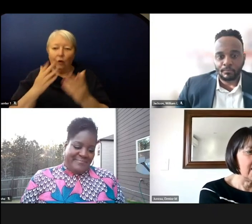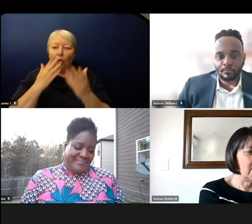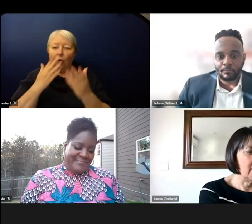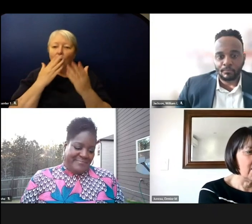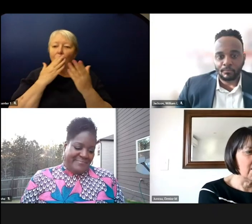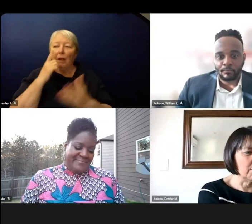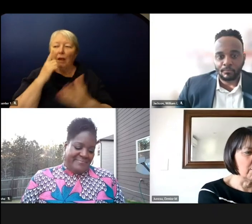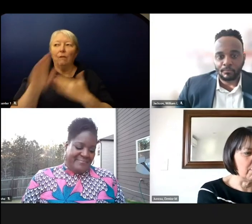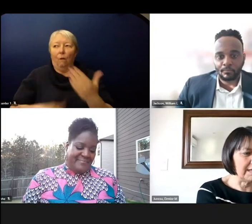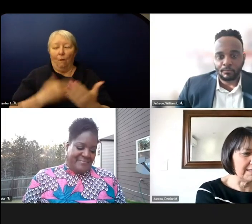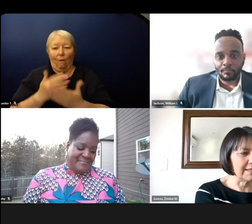work that went into that.